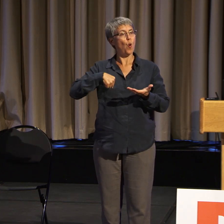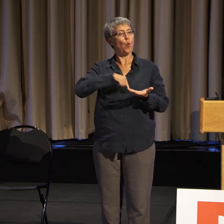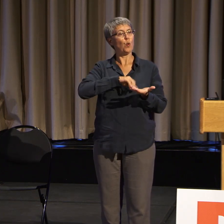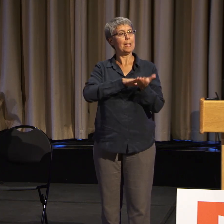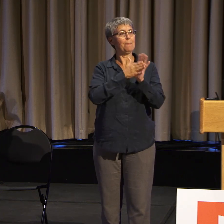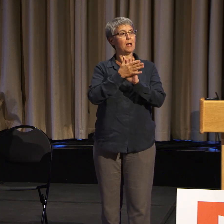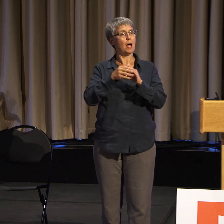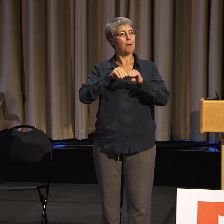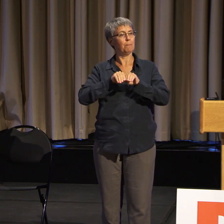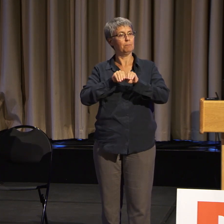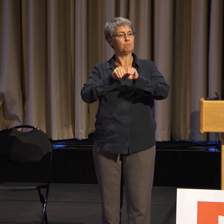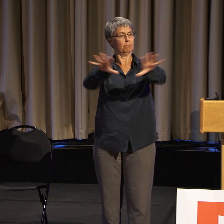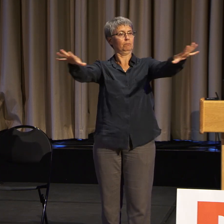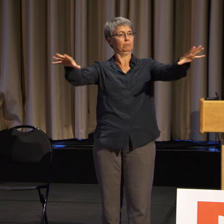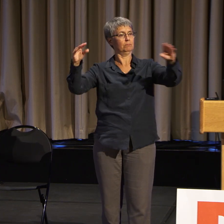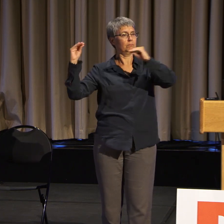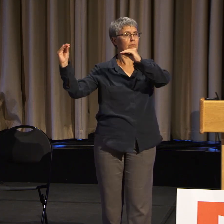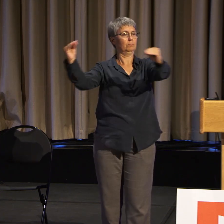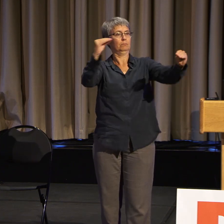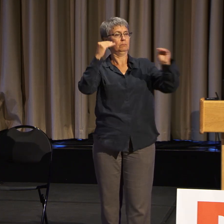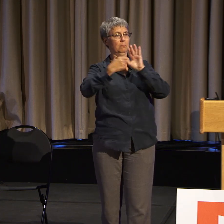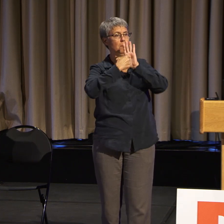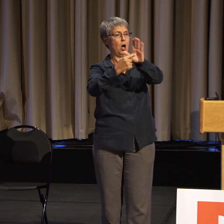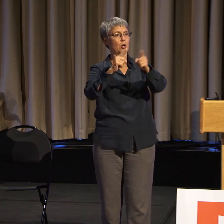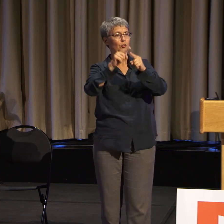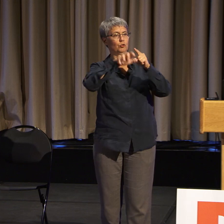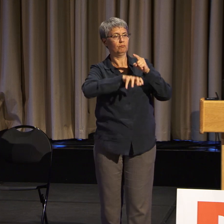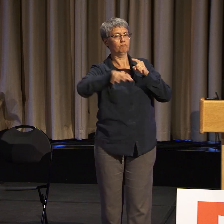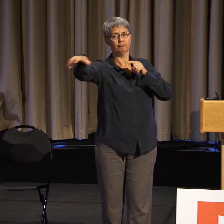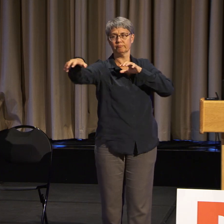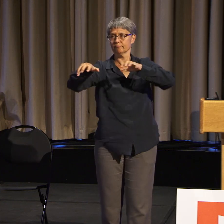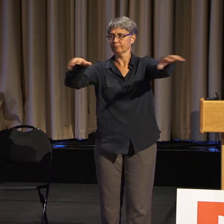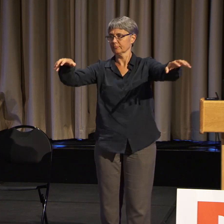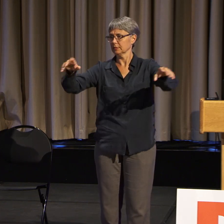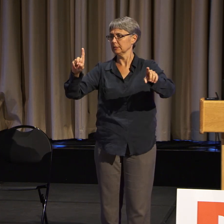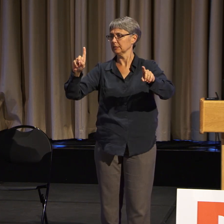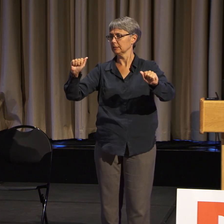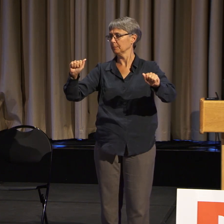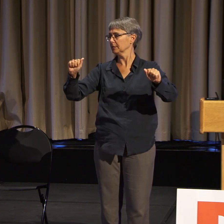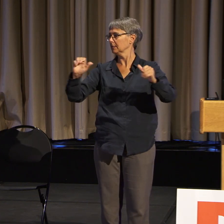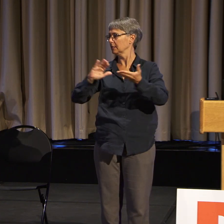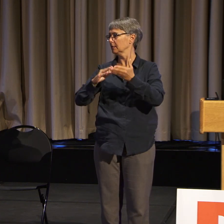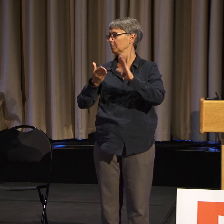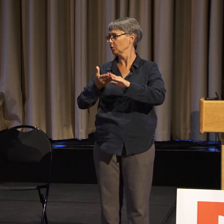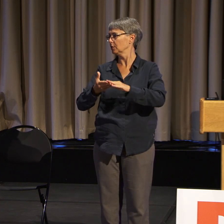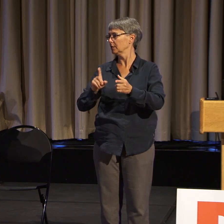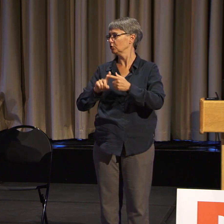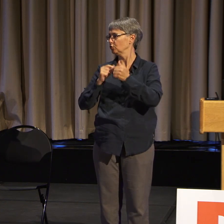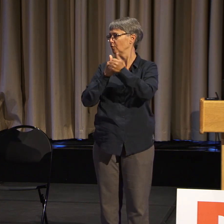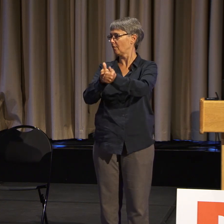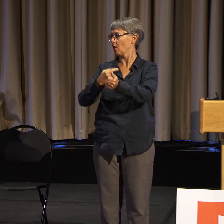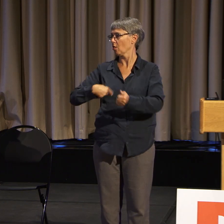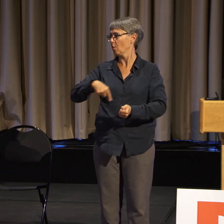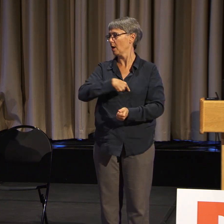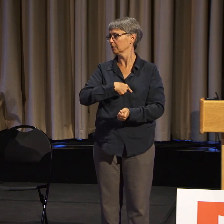community to embrace because there are disability